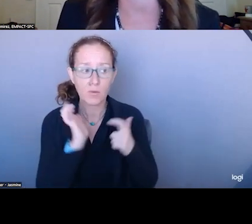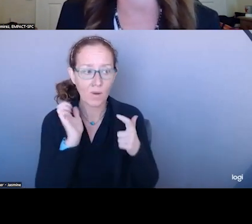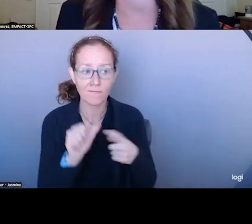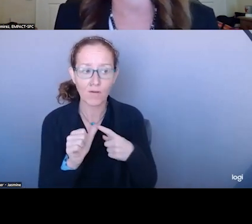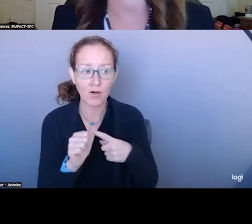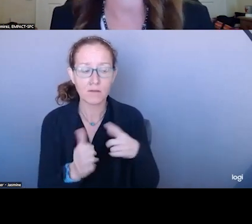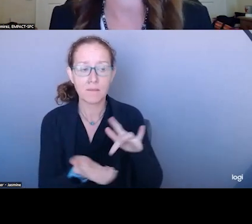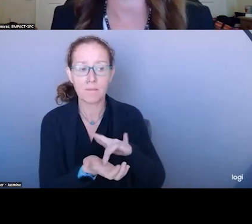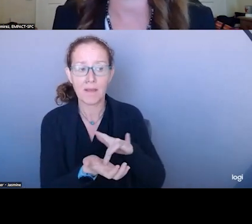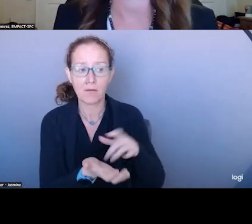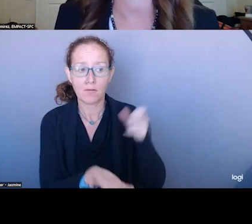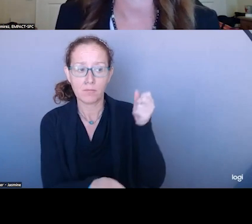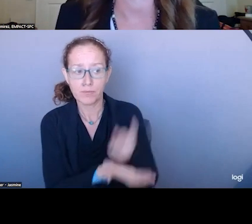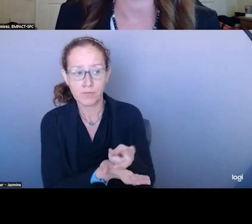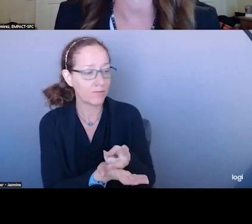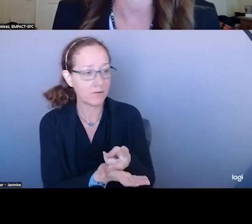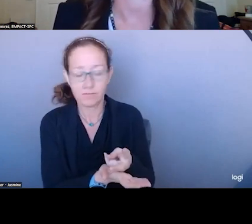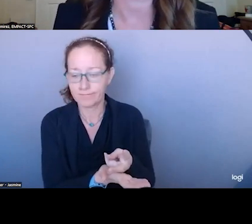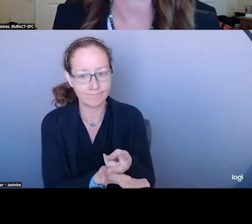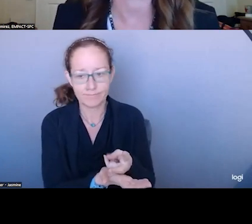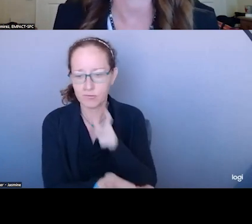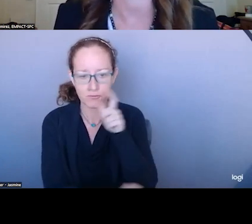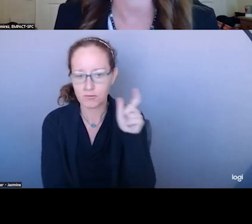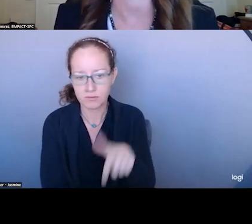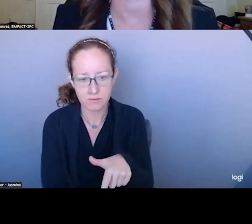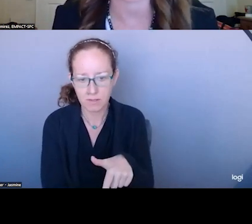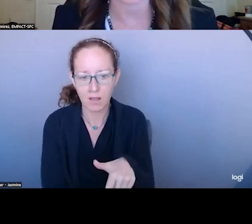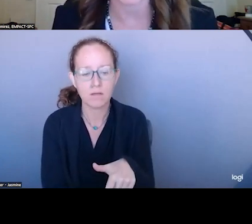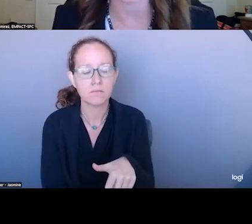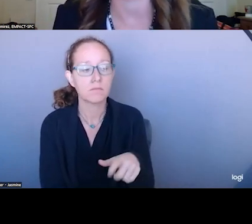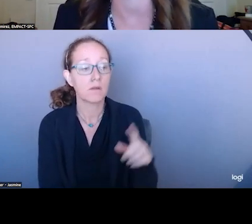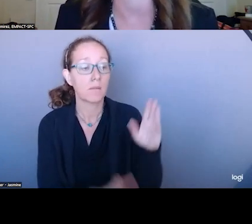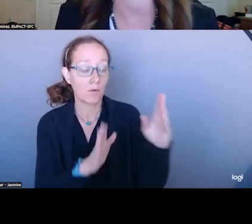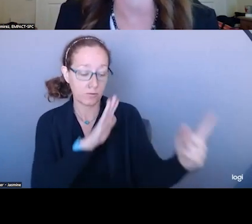RATHER BE ABLE TO ASSESS FOR THOSE NEEDS AND PROVIDE SUPPORT FOR